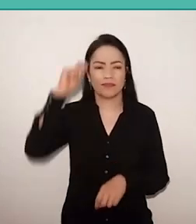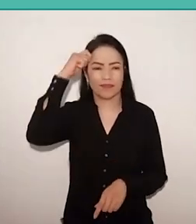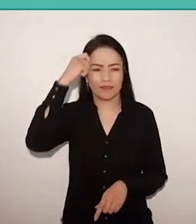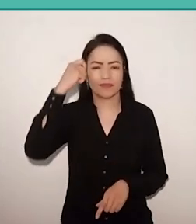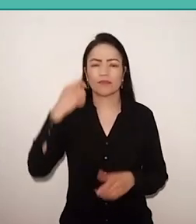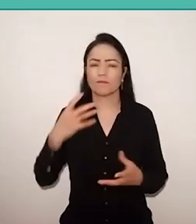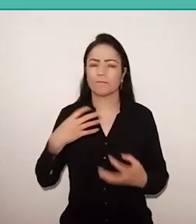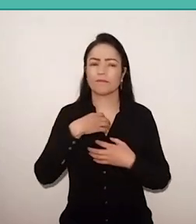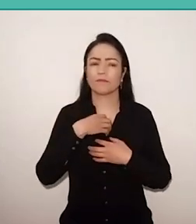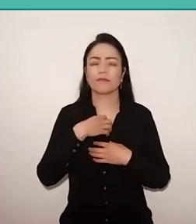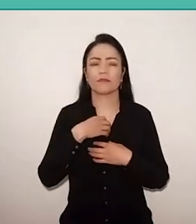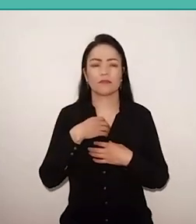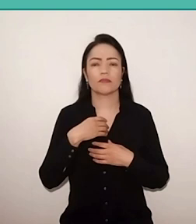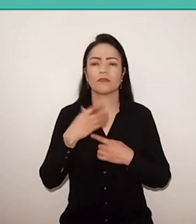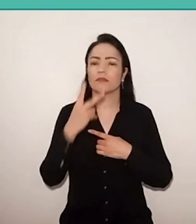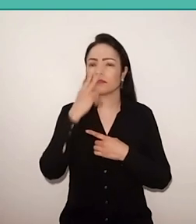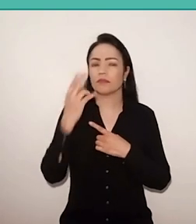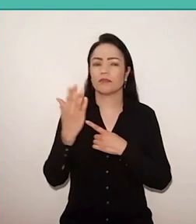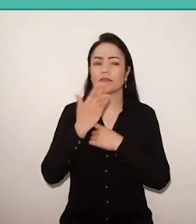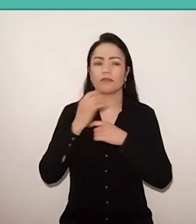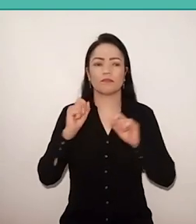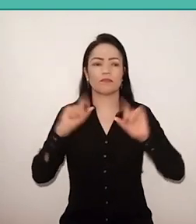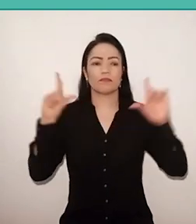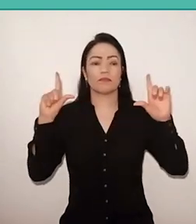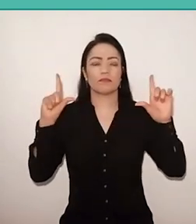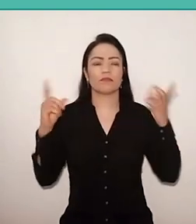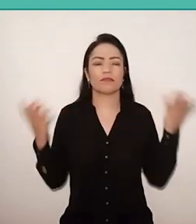help us wake up in these difficult times,